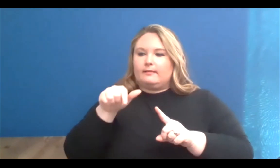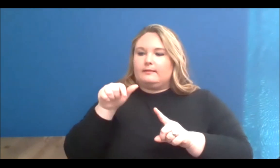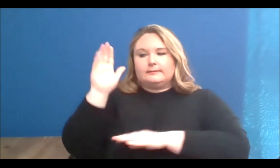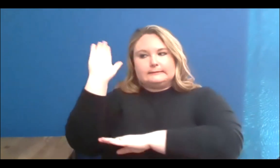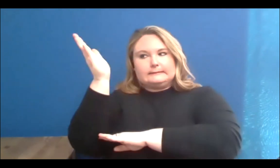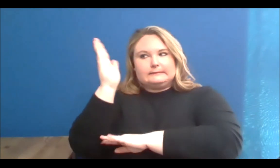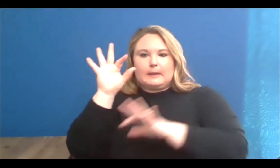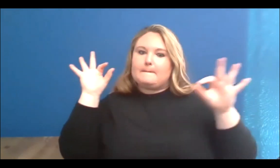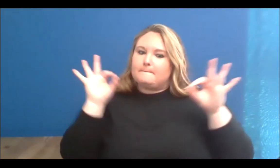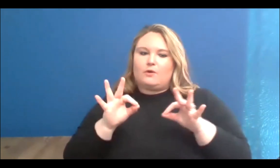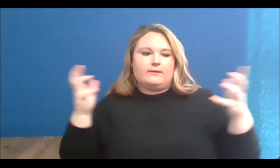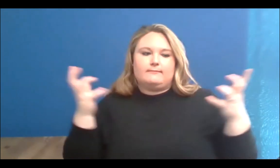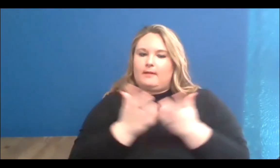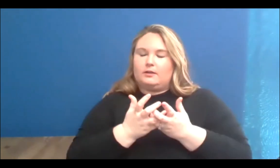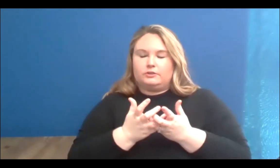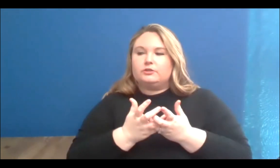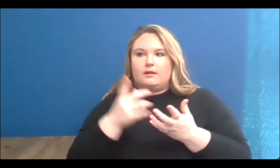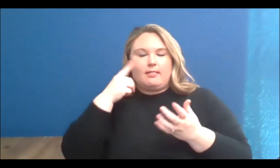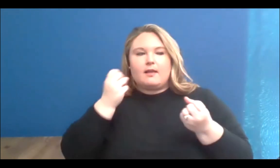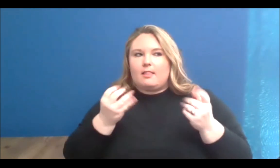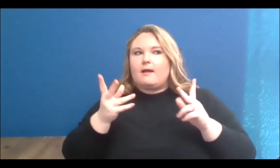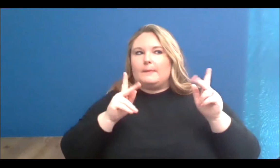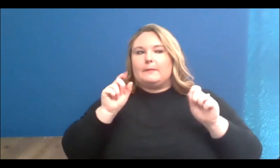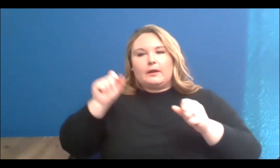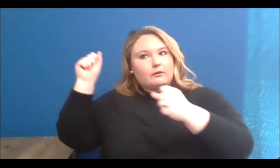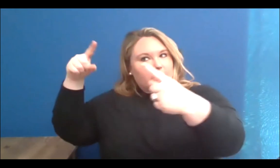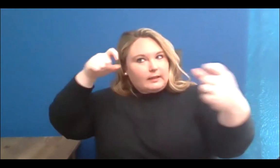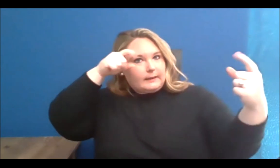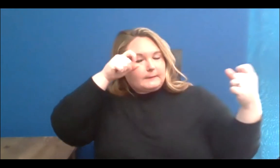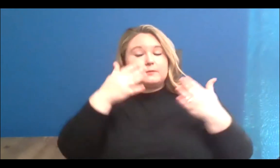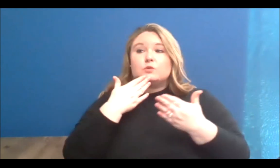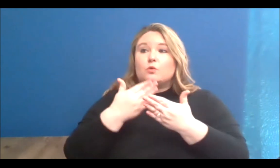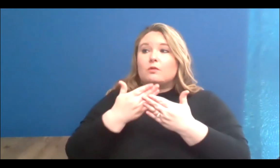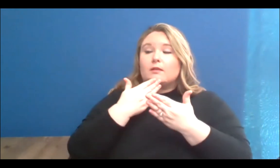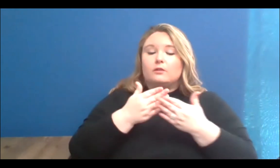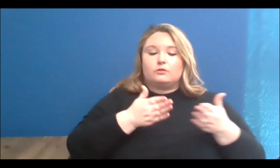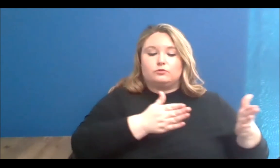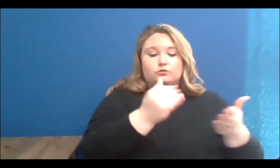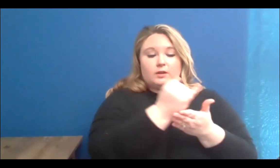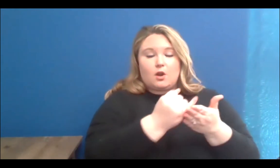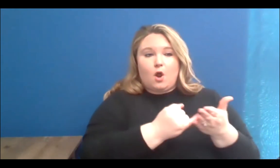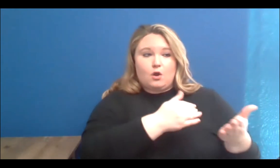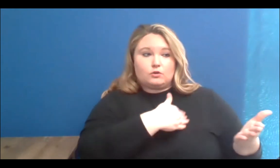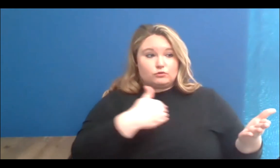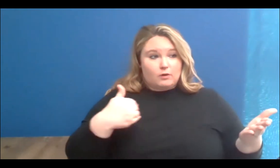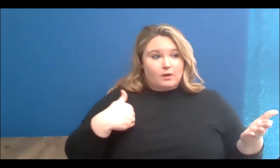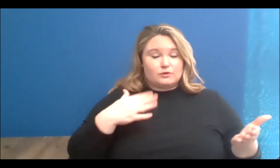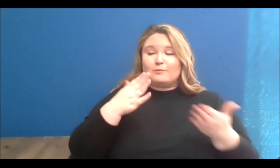relate to and are feeling right now. So thank you to StreetARToronto and Muse ARTS for putting something like this together, and thank you for having me